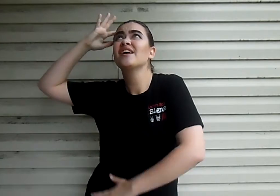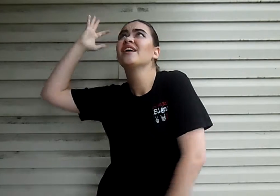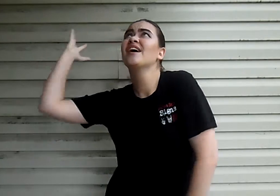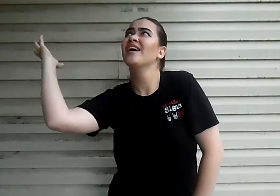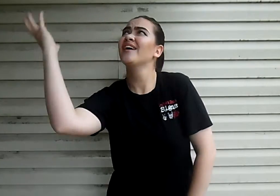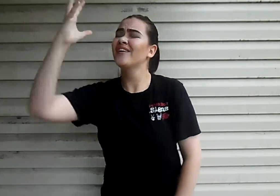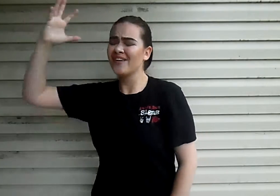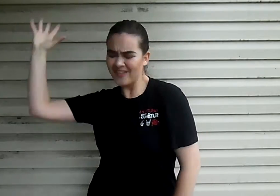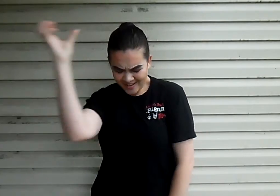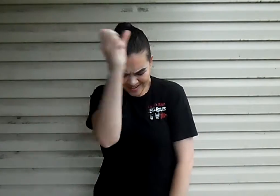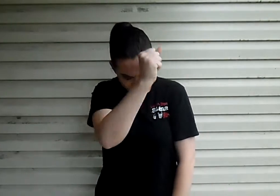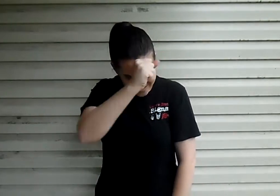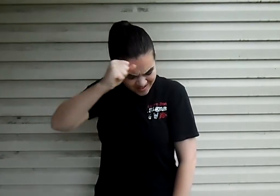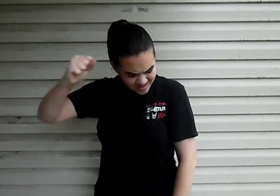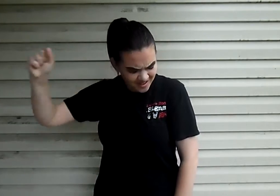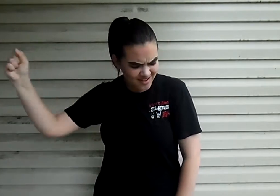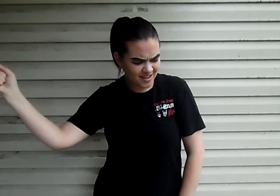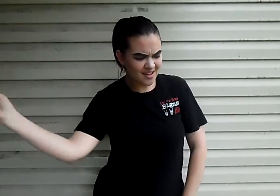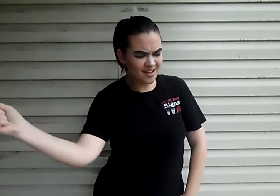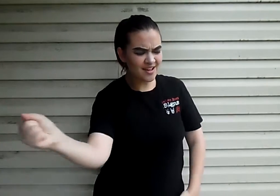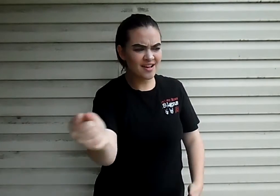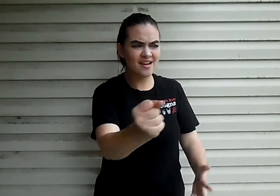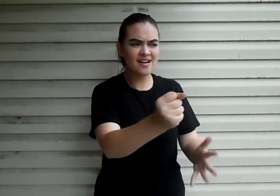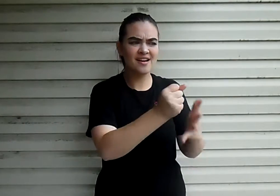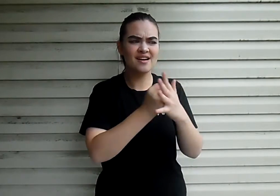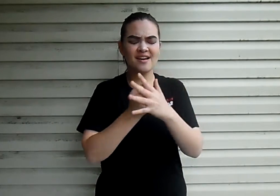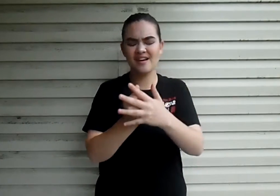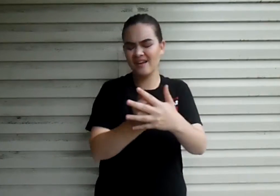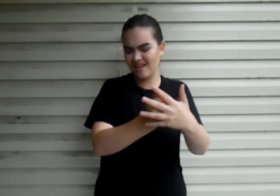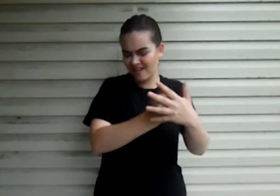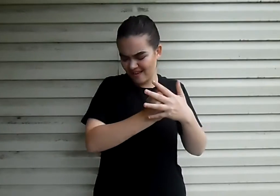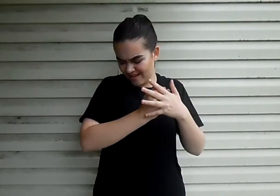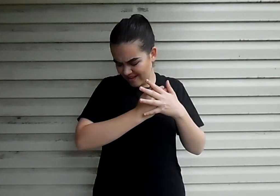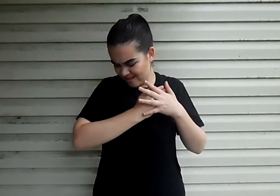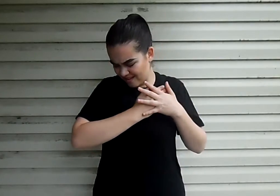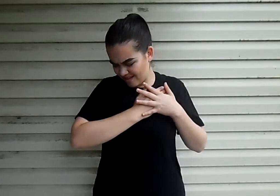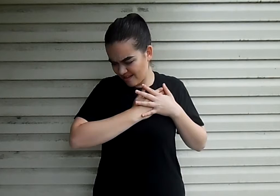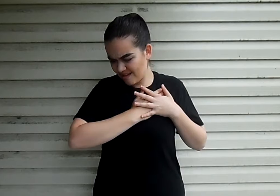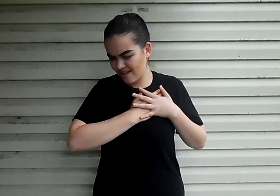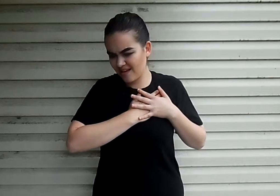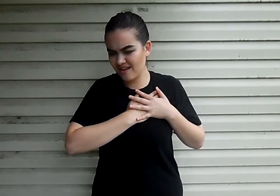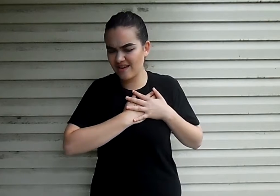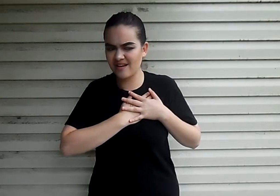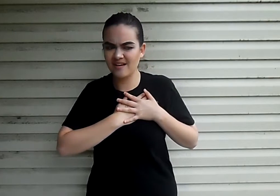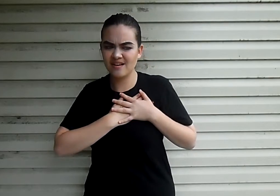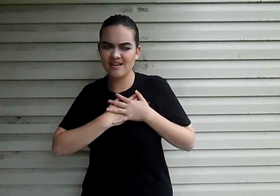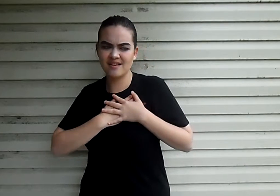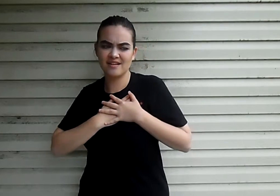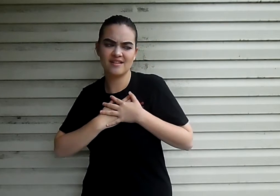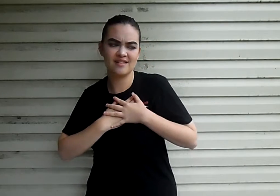Memories